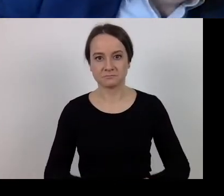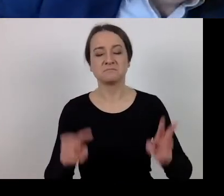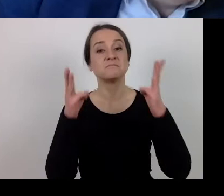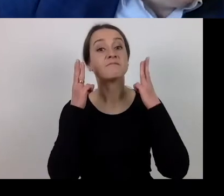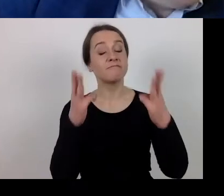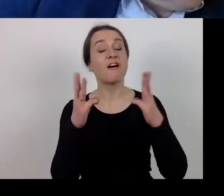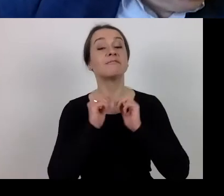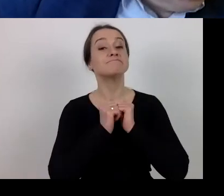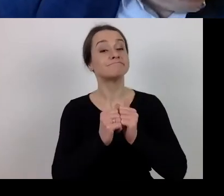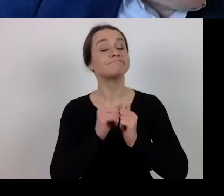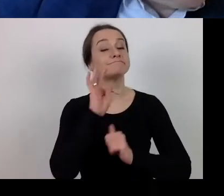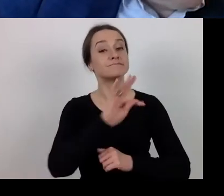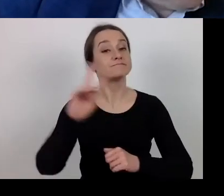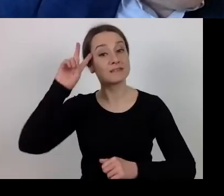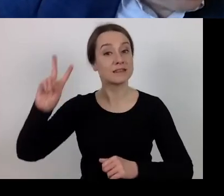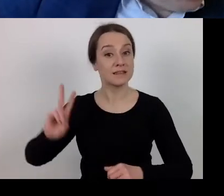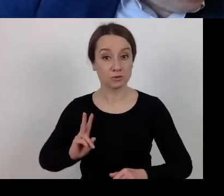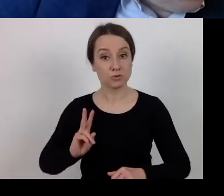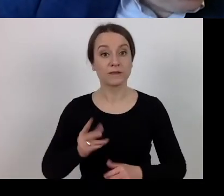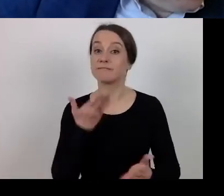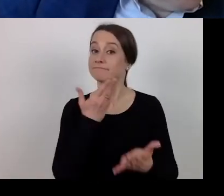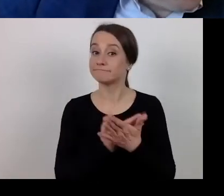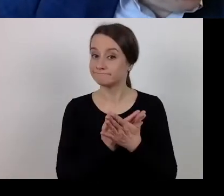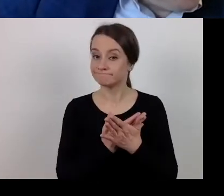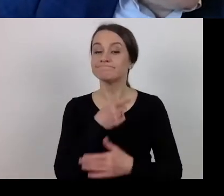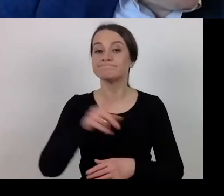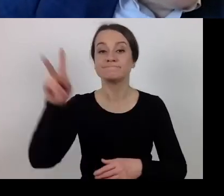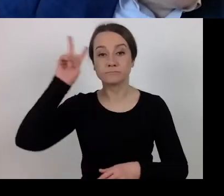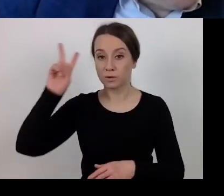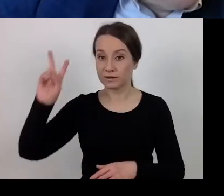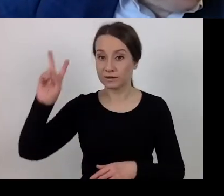Because if the authority considers it appropriate